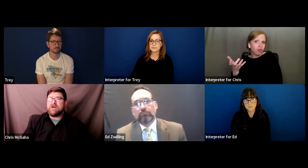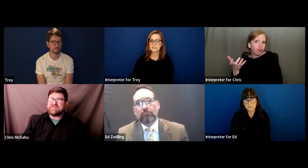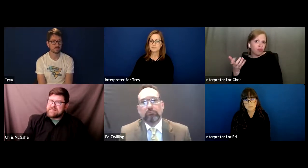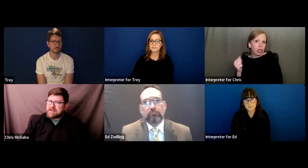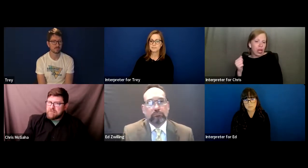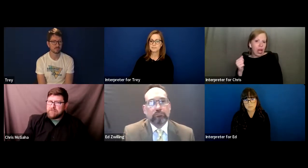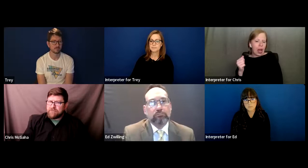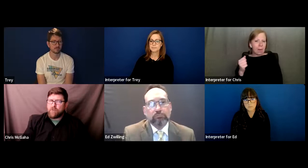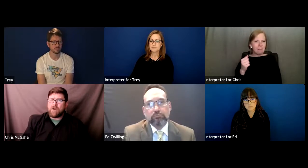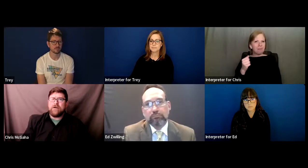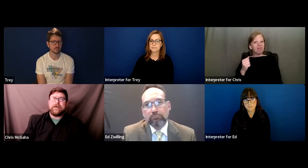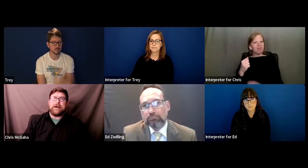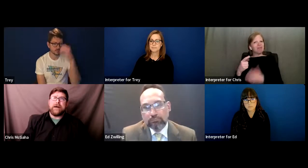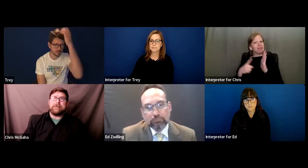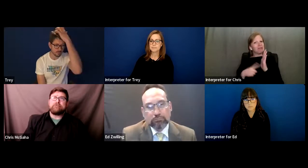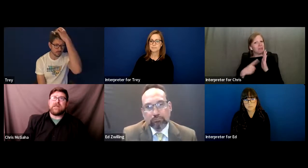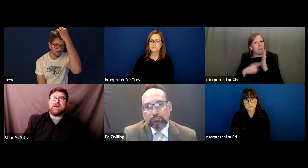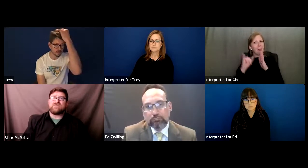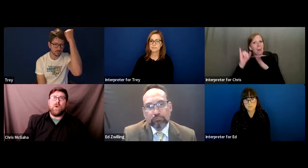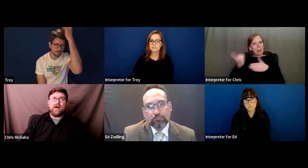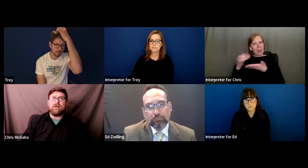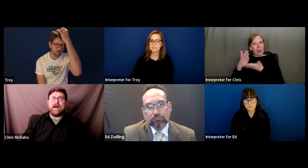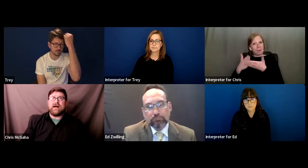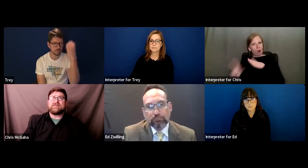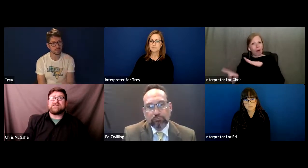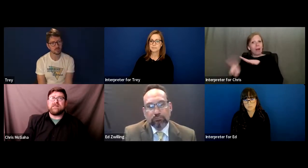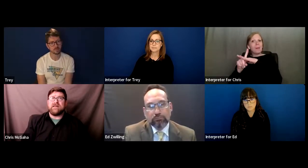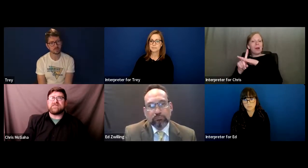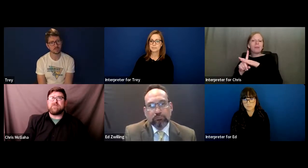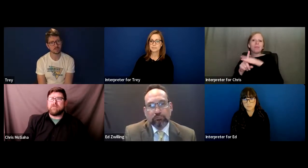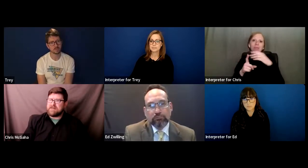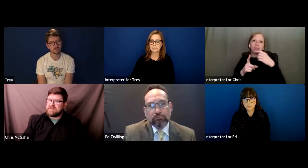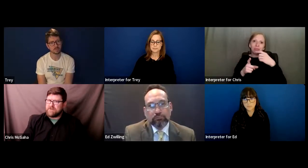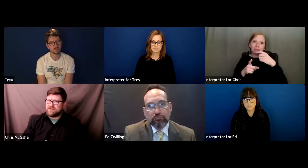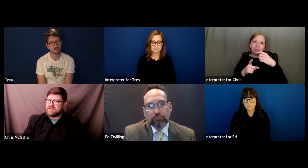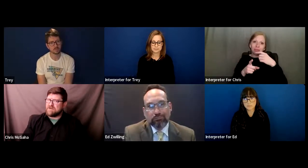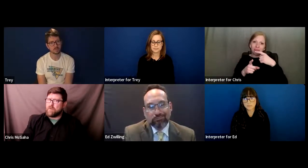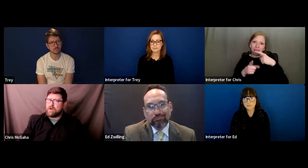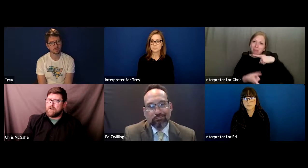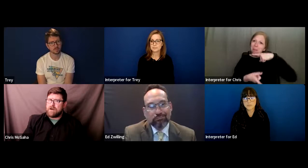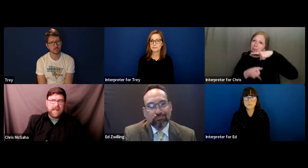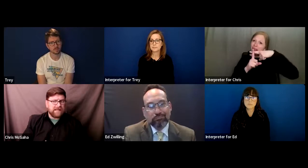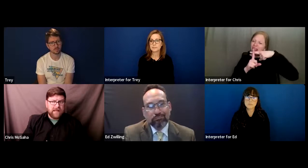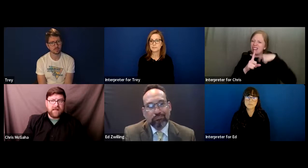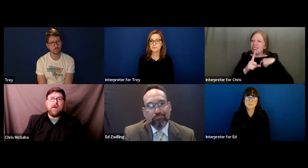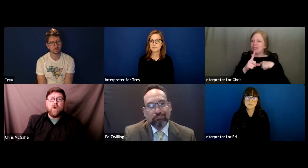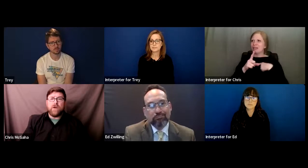I've seen that come up before, as well as -- and this probably falls under more ADA,